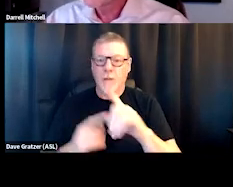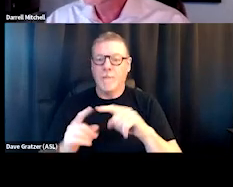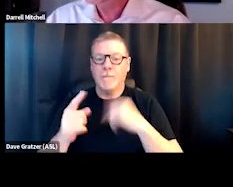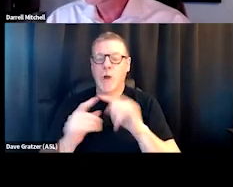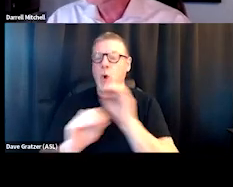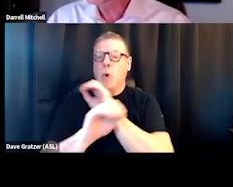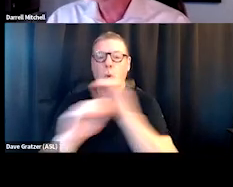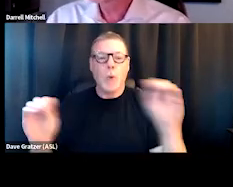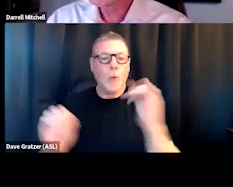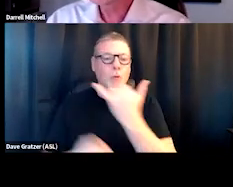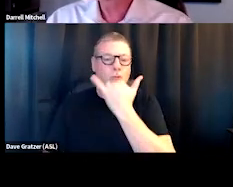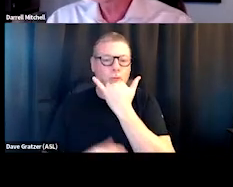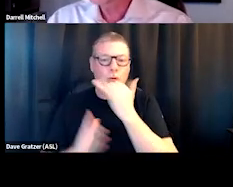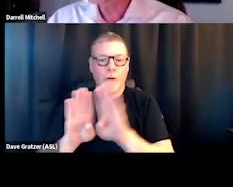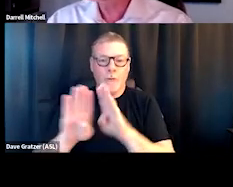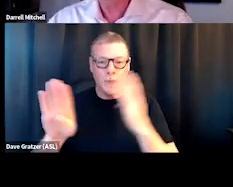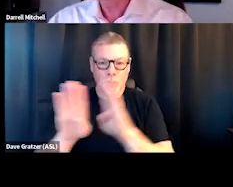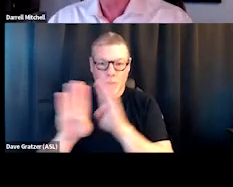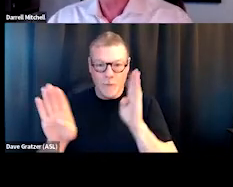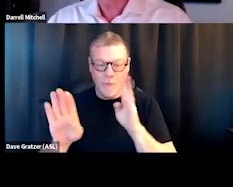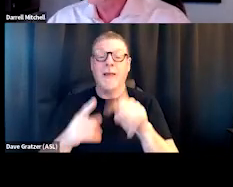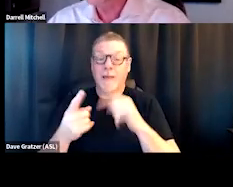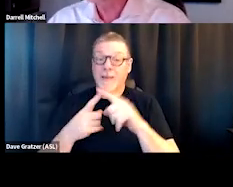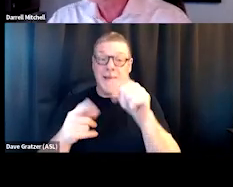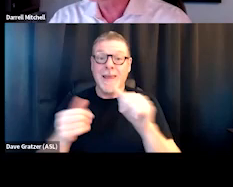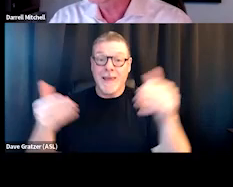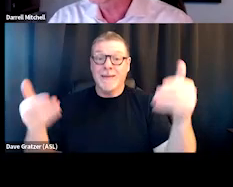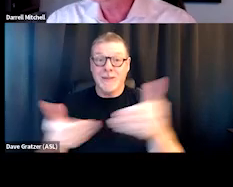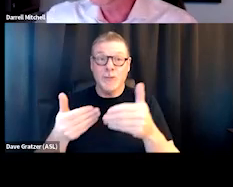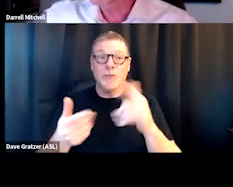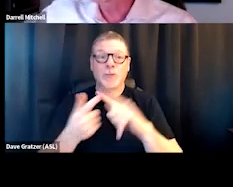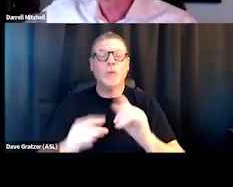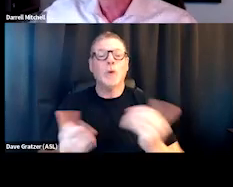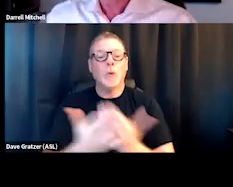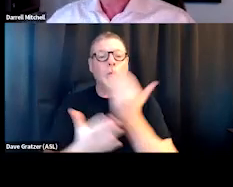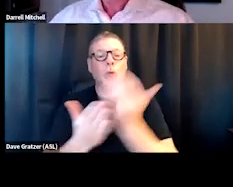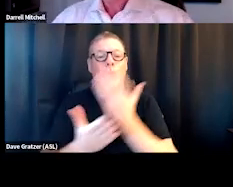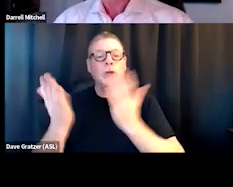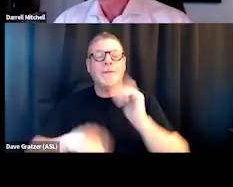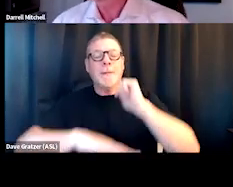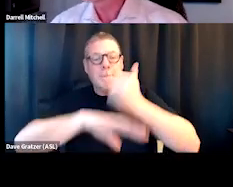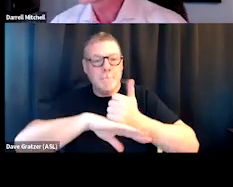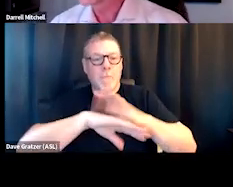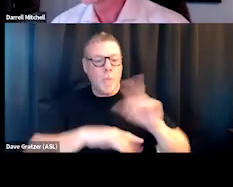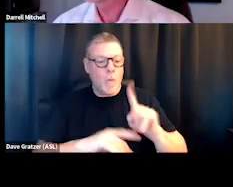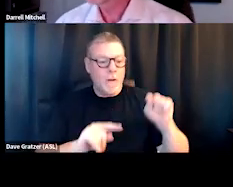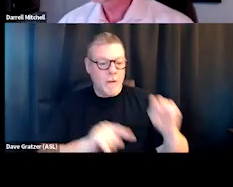Depending on where people come, then we can introduce them to additional services based on where they are and what they might be interested in.